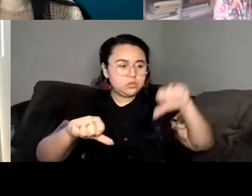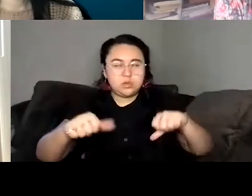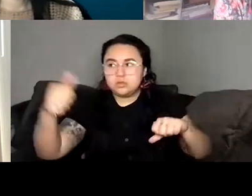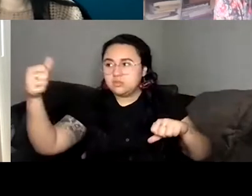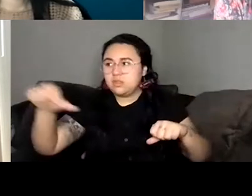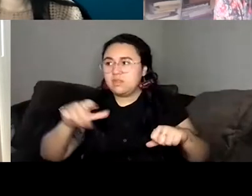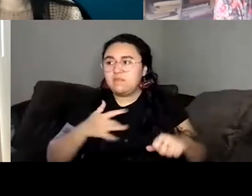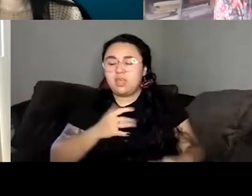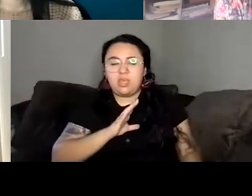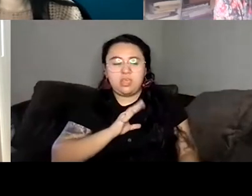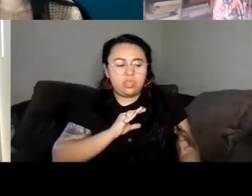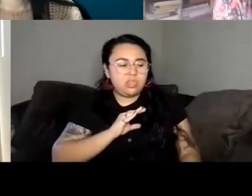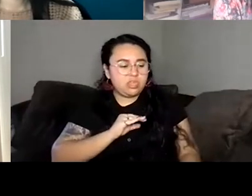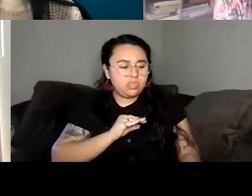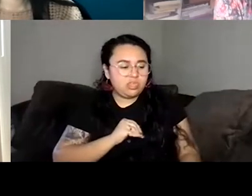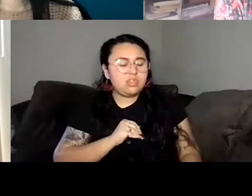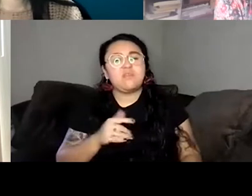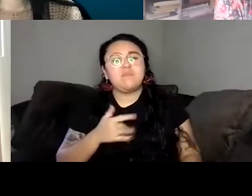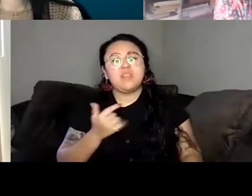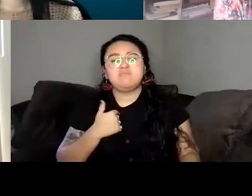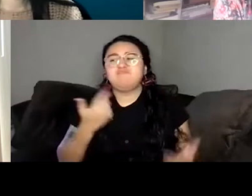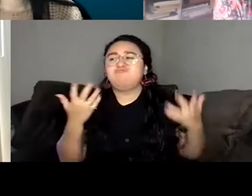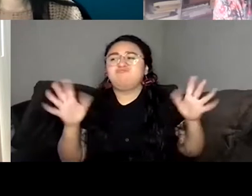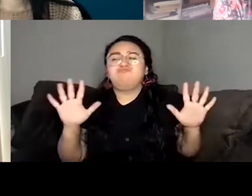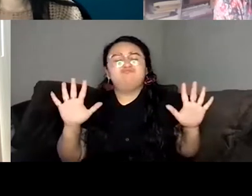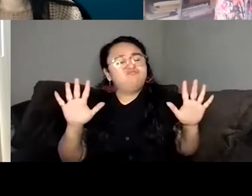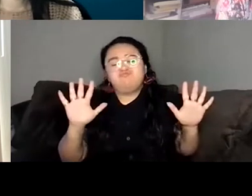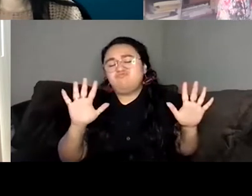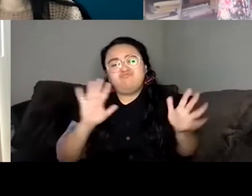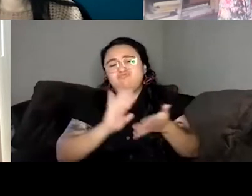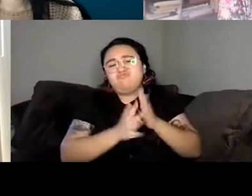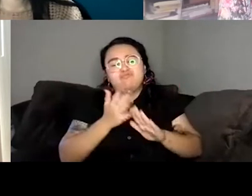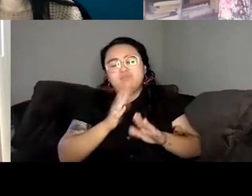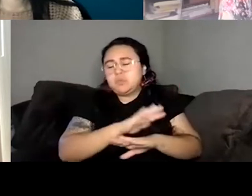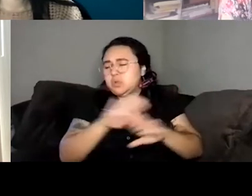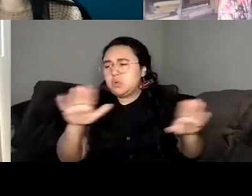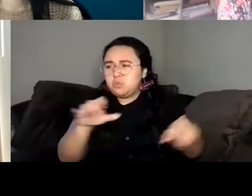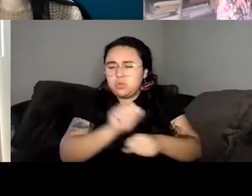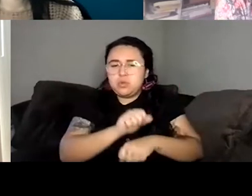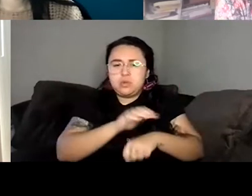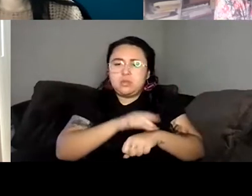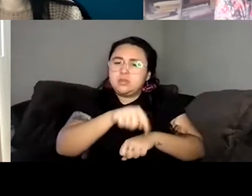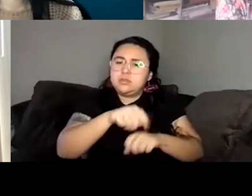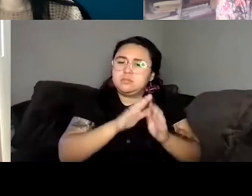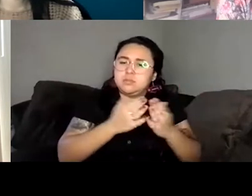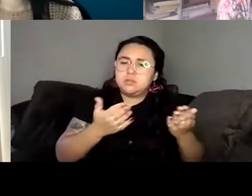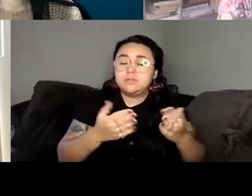thought I'm done. I'm not working on this anymore. So my question to you now that we're